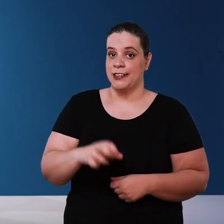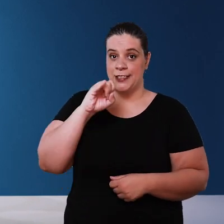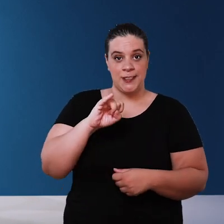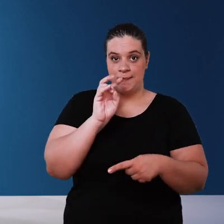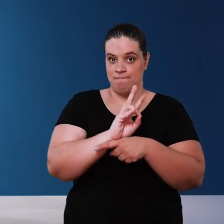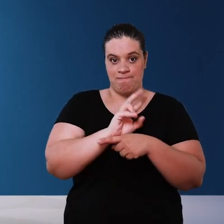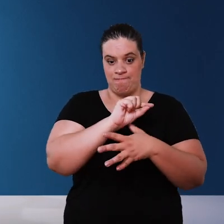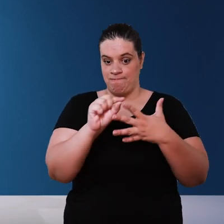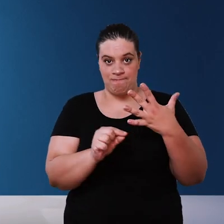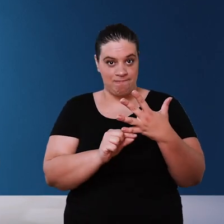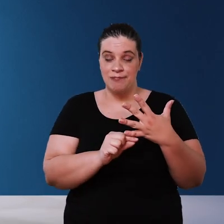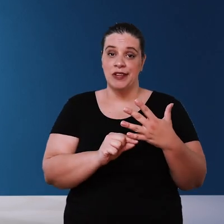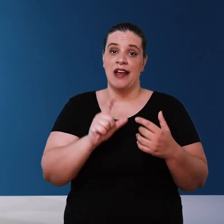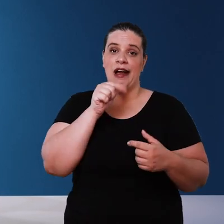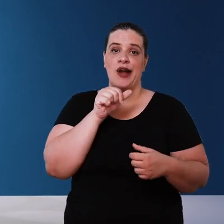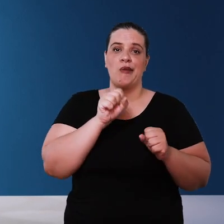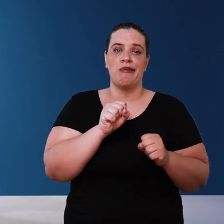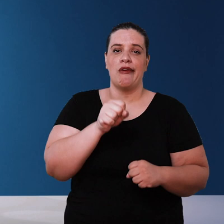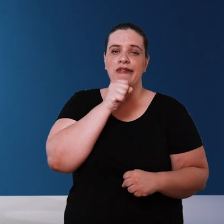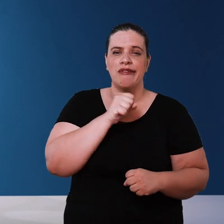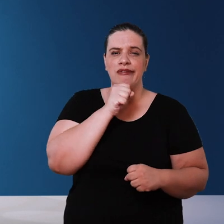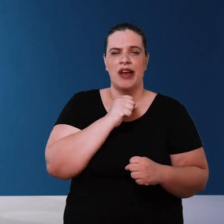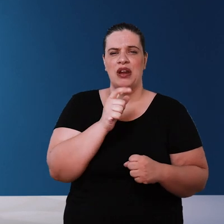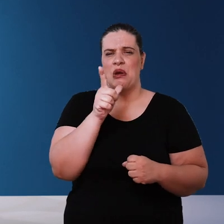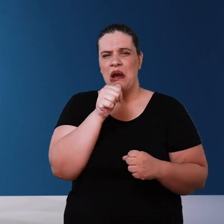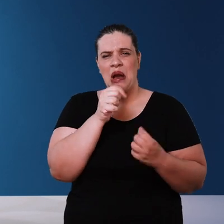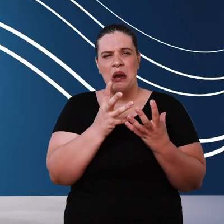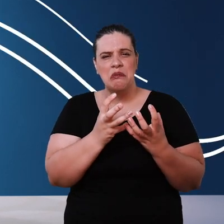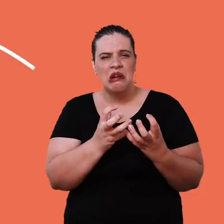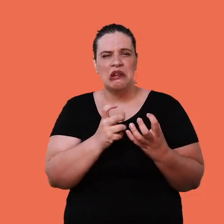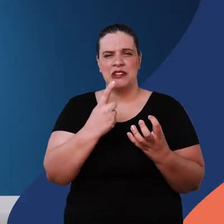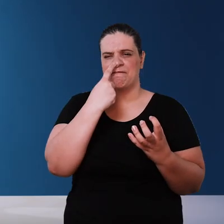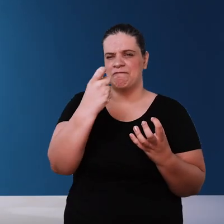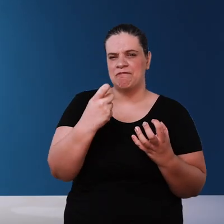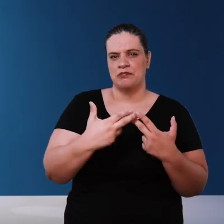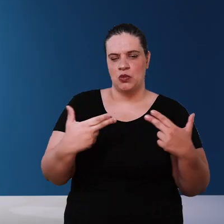these care water can rot and turn yellow the smell if you follow